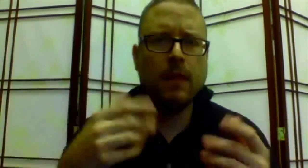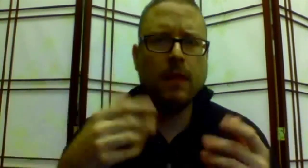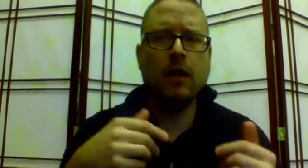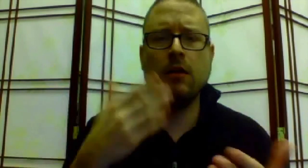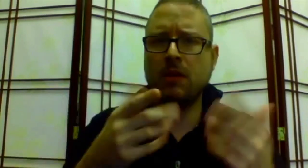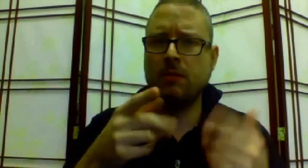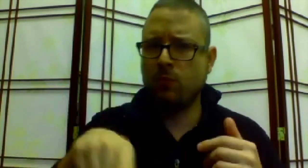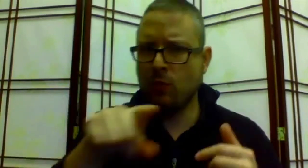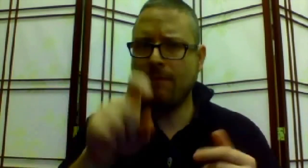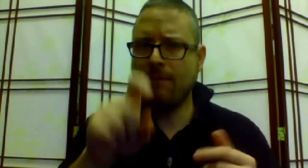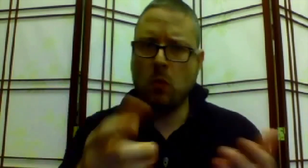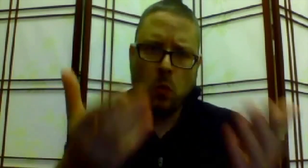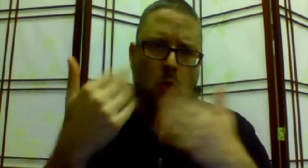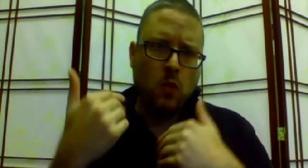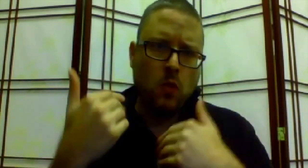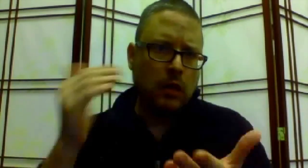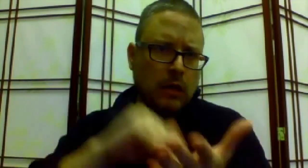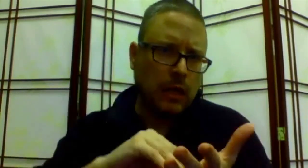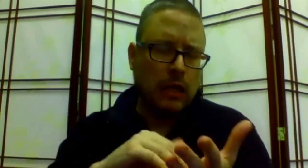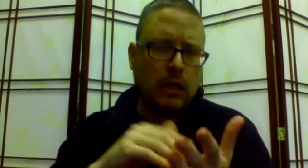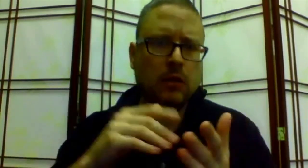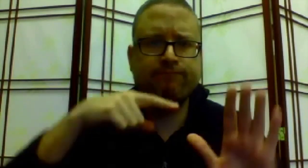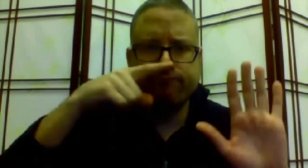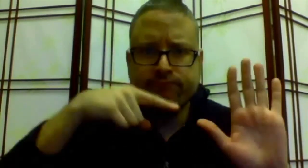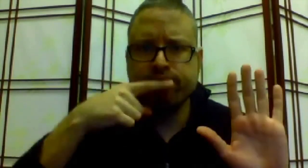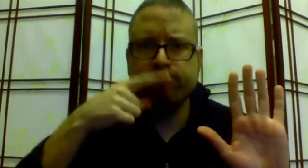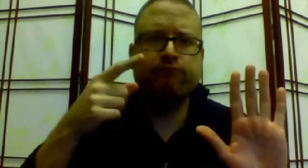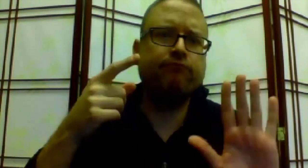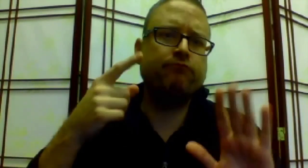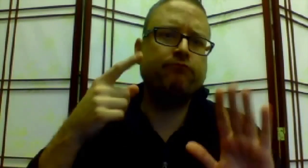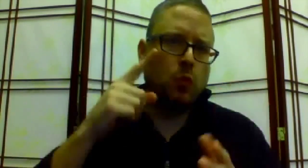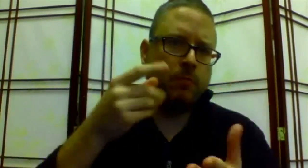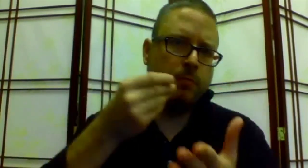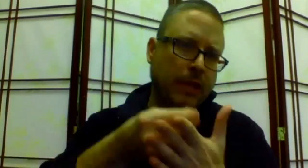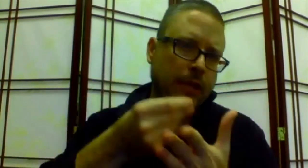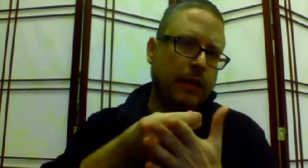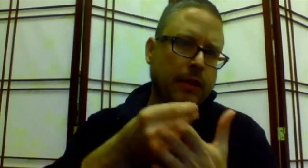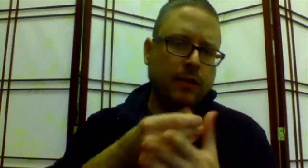We may need you to come and testify for the budget